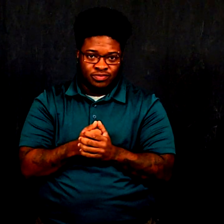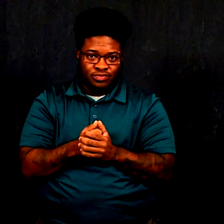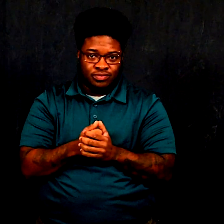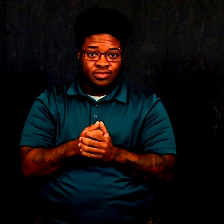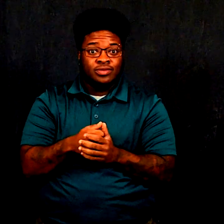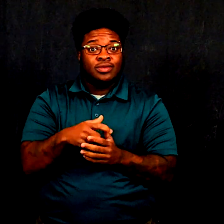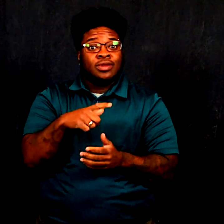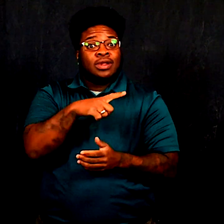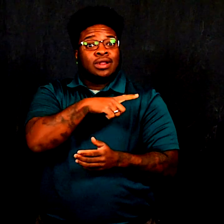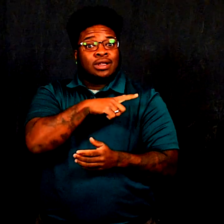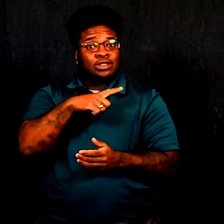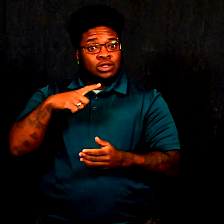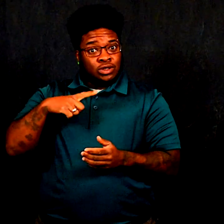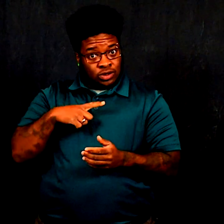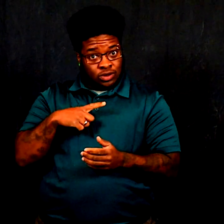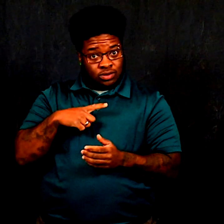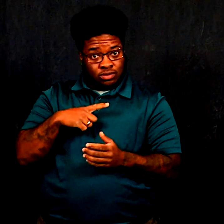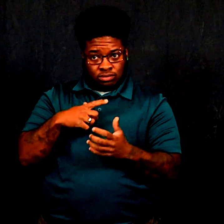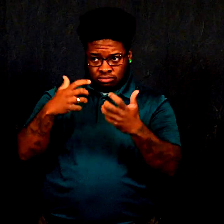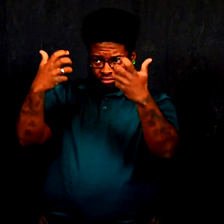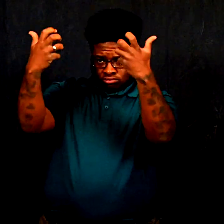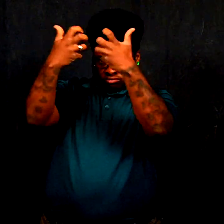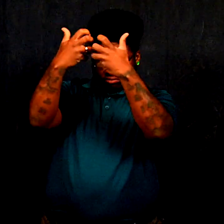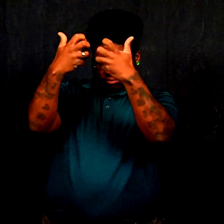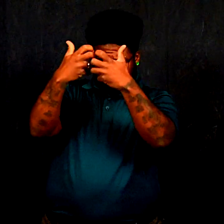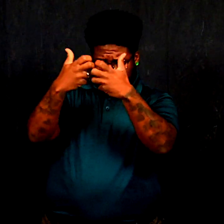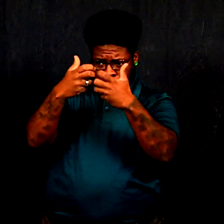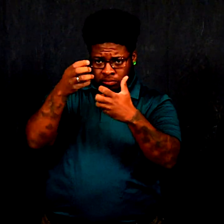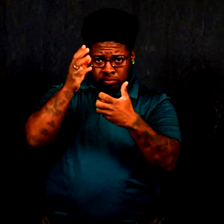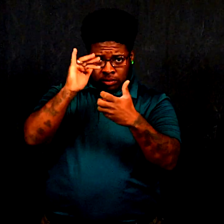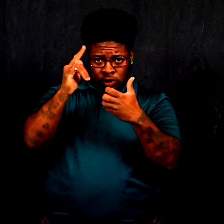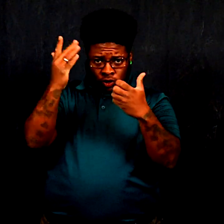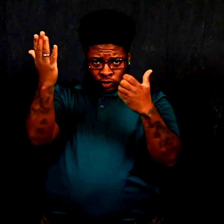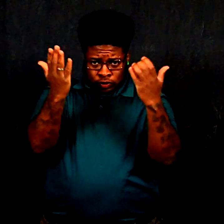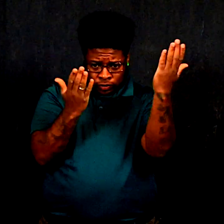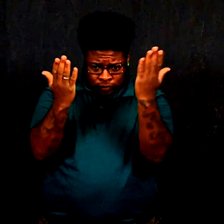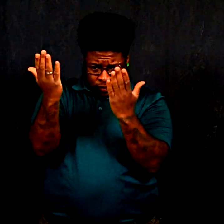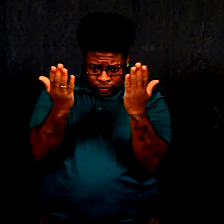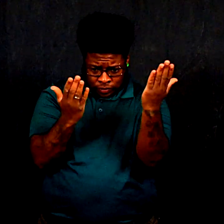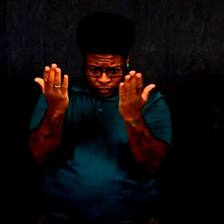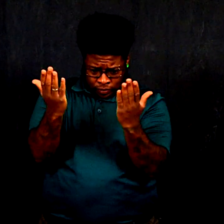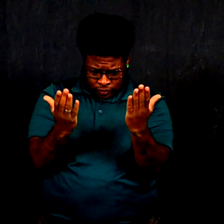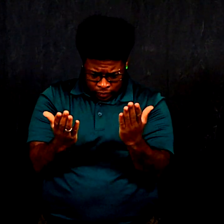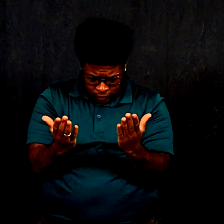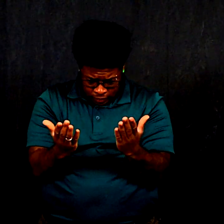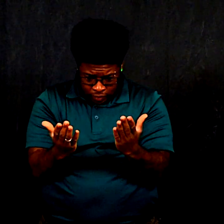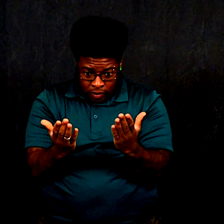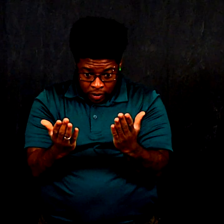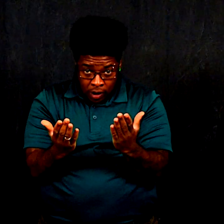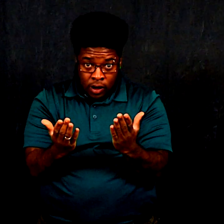The legislature combined many agency bills together